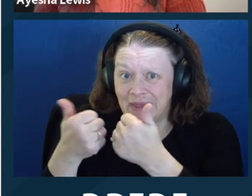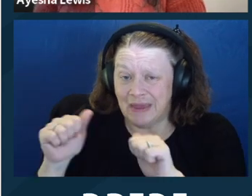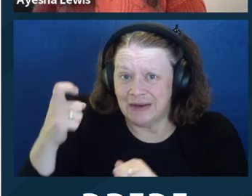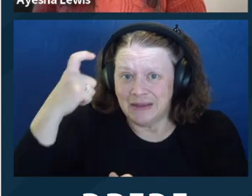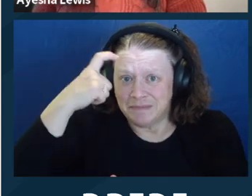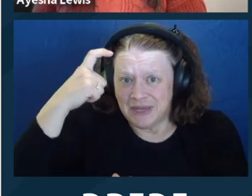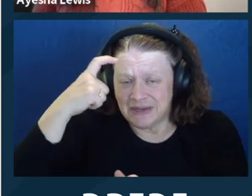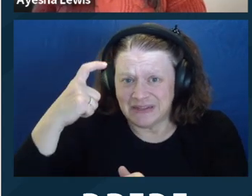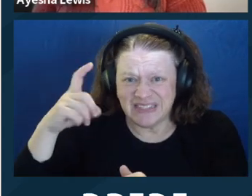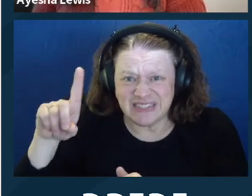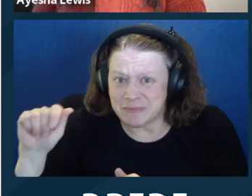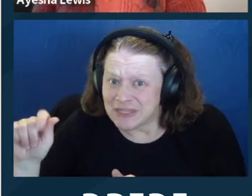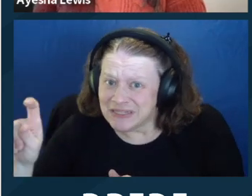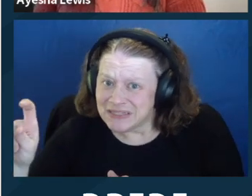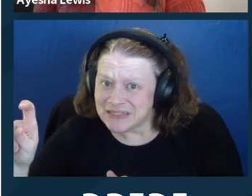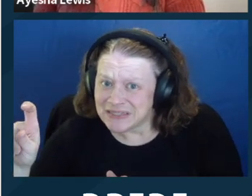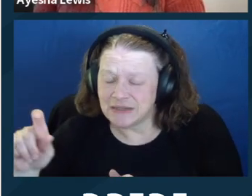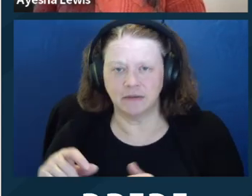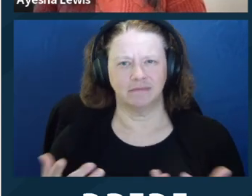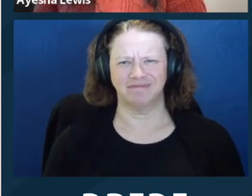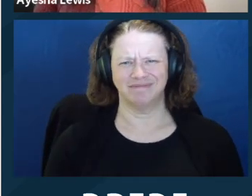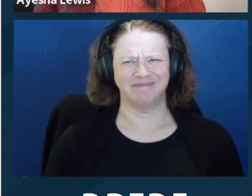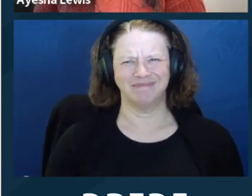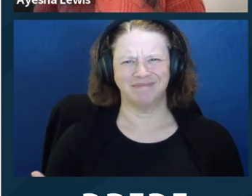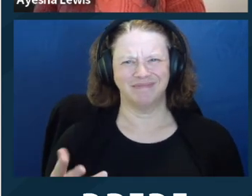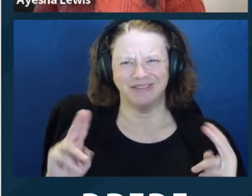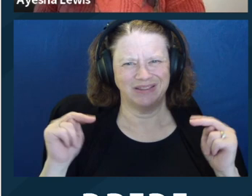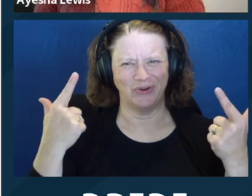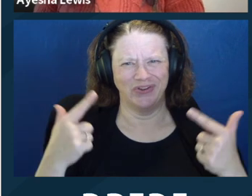for everyone involved. Instead, you can simply say, do you have any